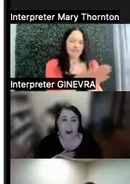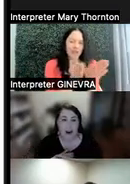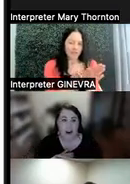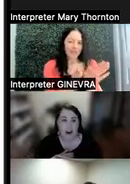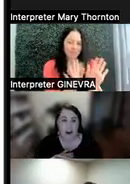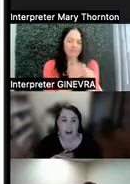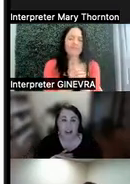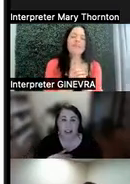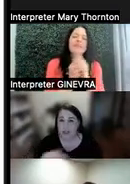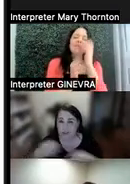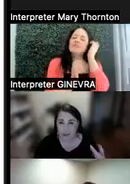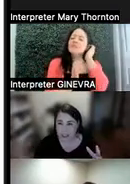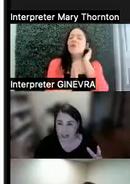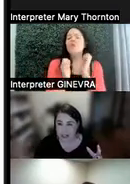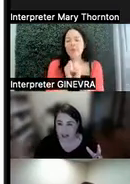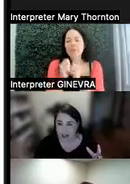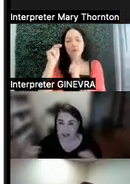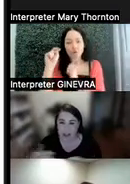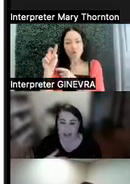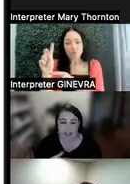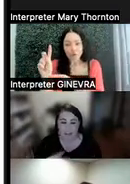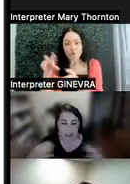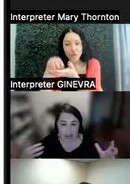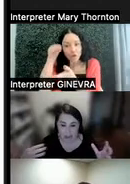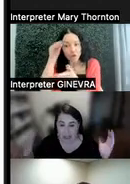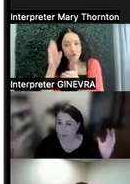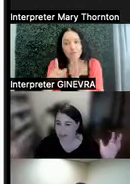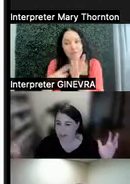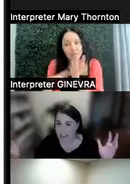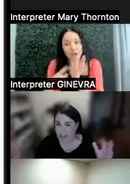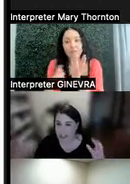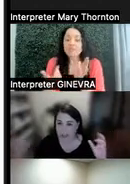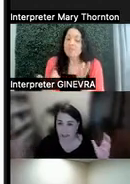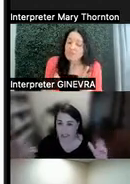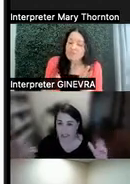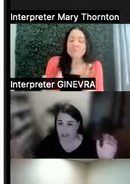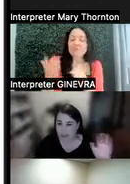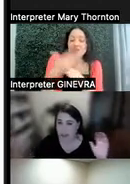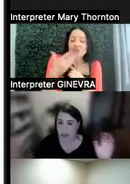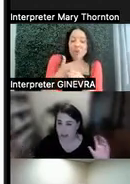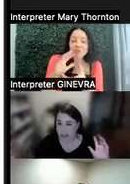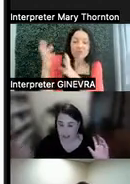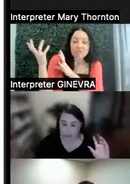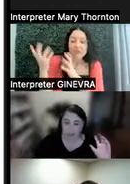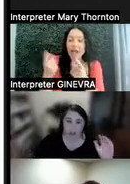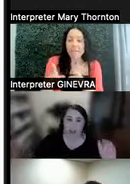are disruptions that occur that may be a manifestation of somebody's difference or disability.